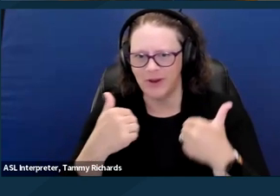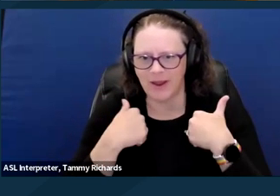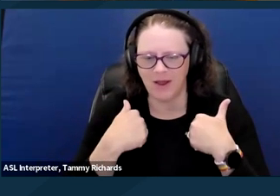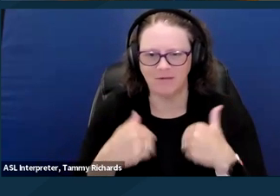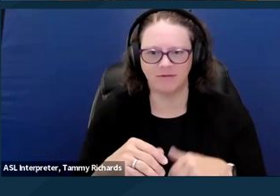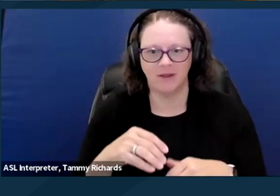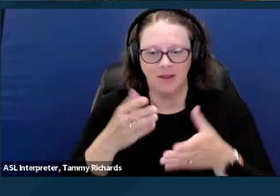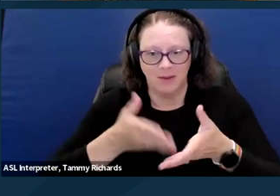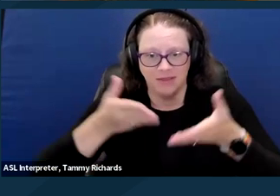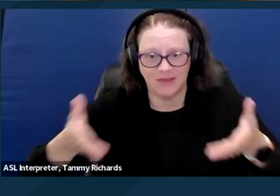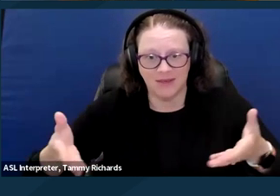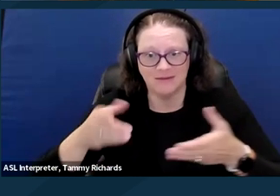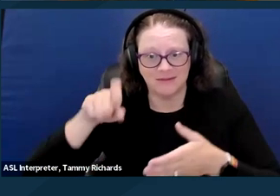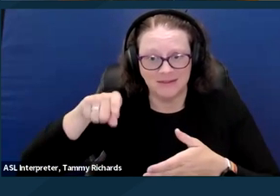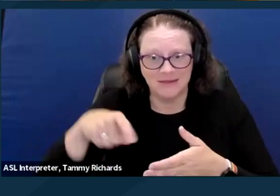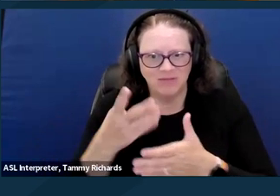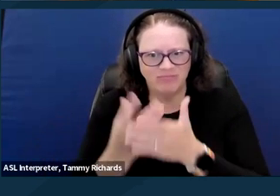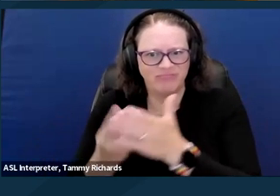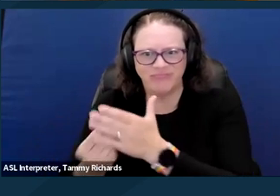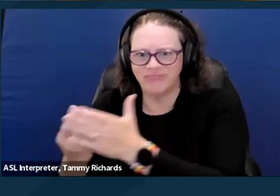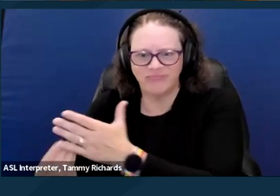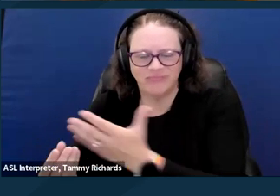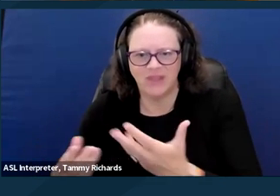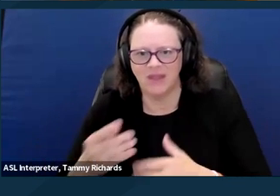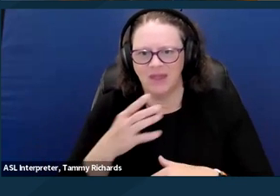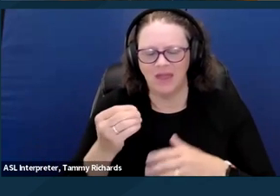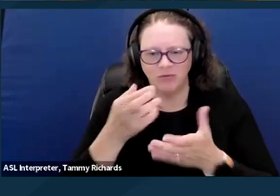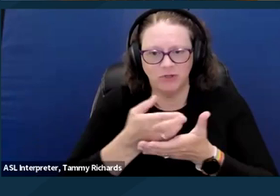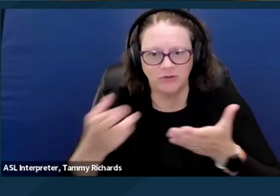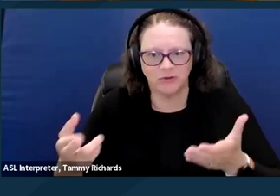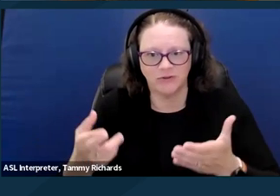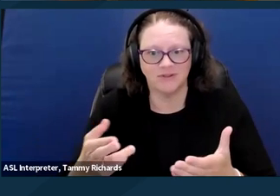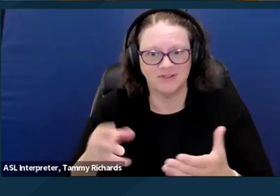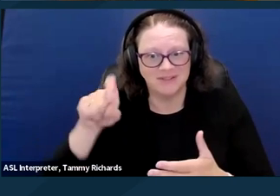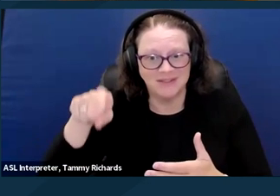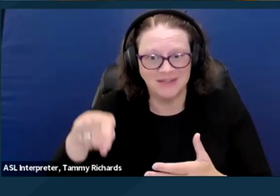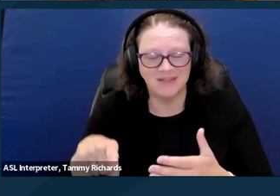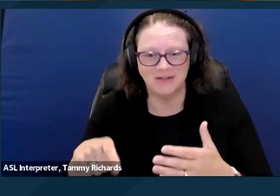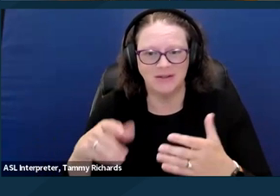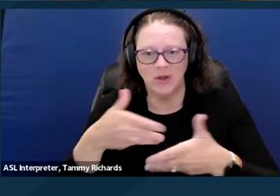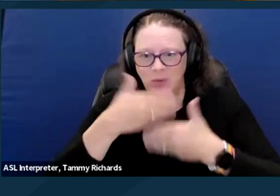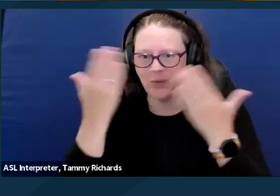and financial resources are interlinked with some, if not all of these protected categories